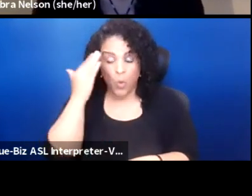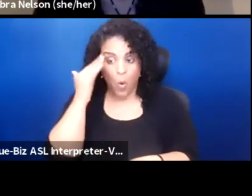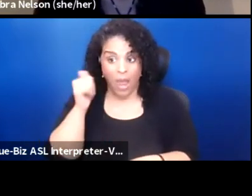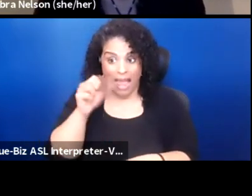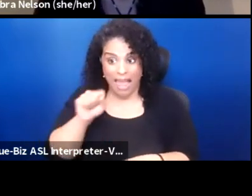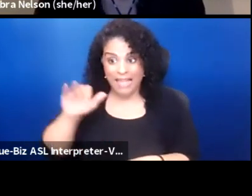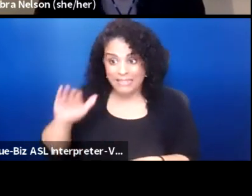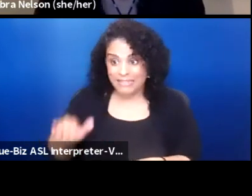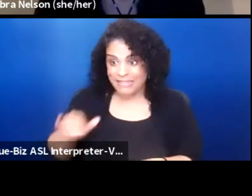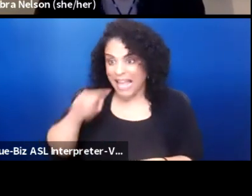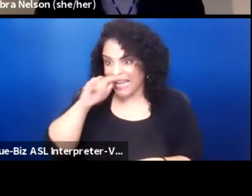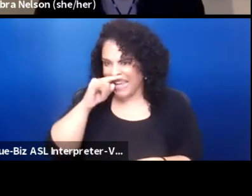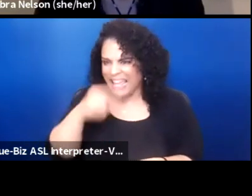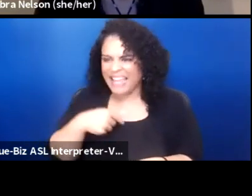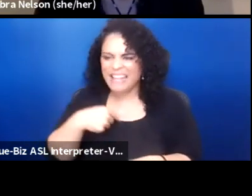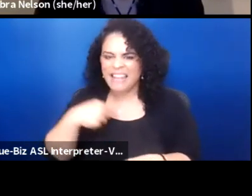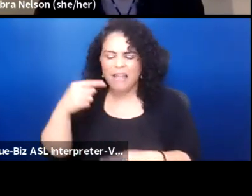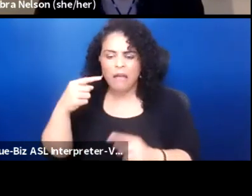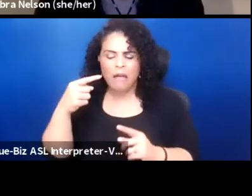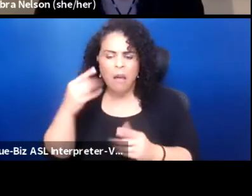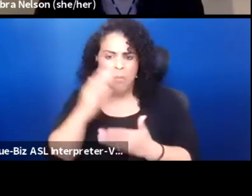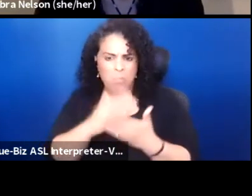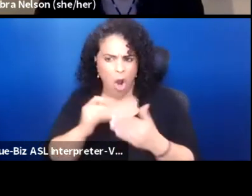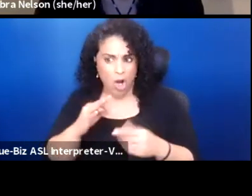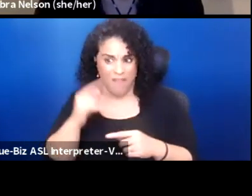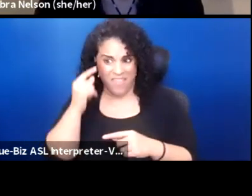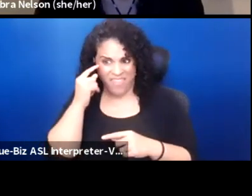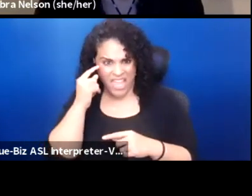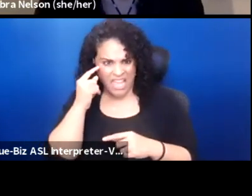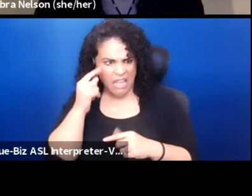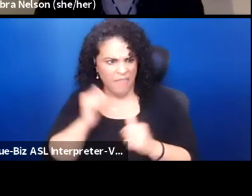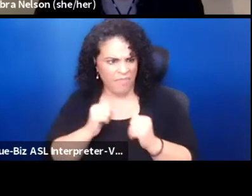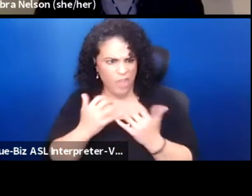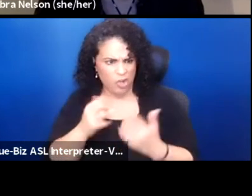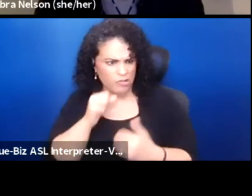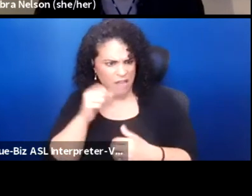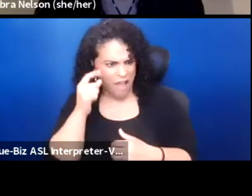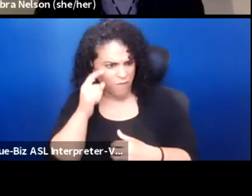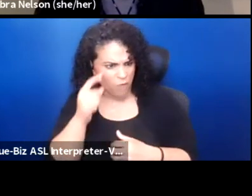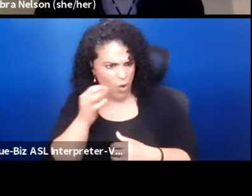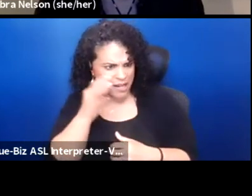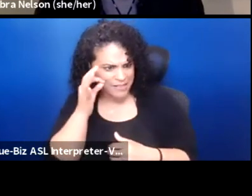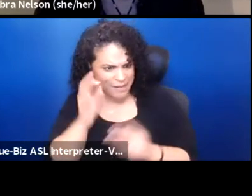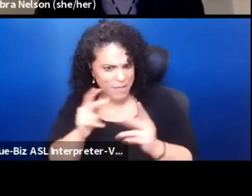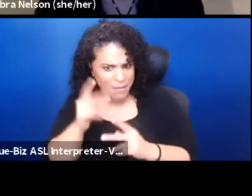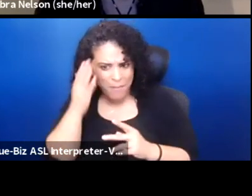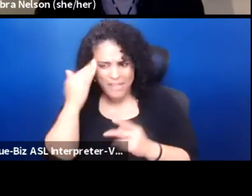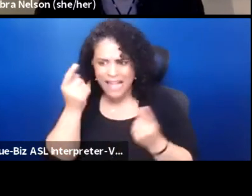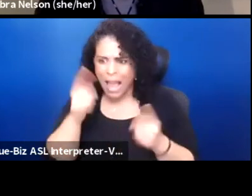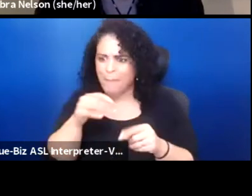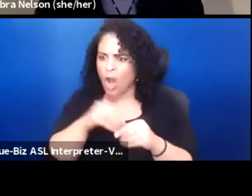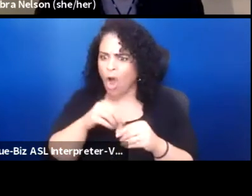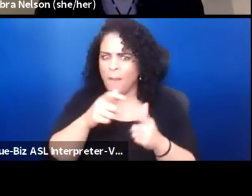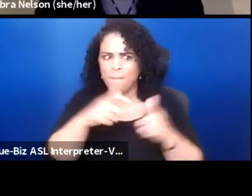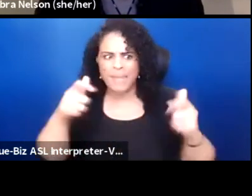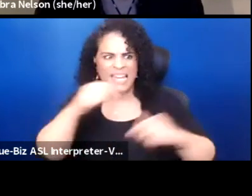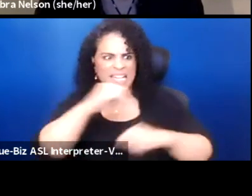part of thinking theater wasn't for Indians was that it happened like on a big stage in a big fancy building,